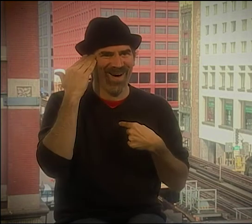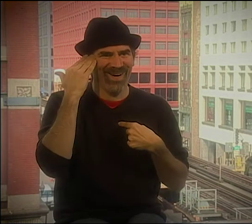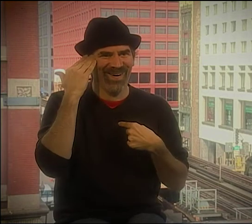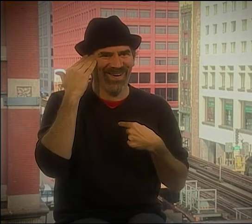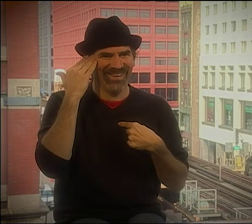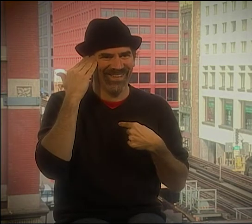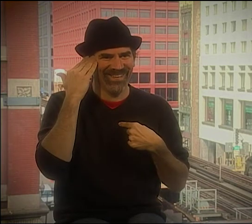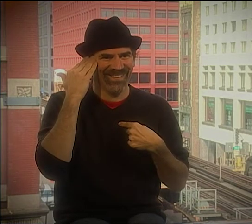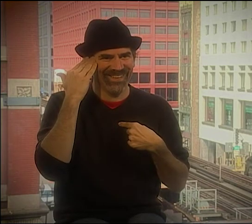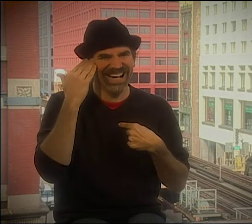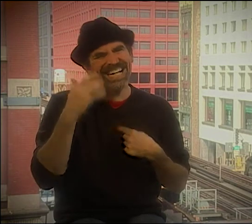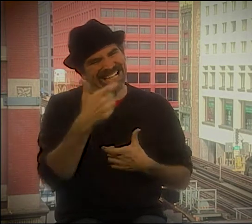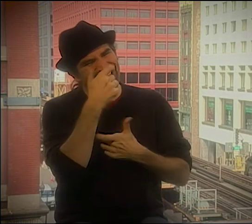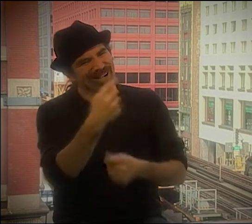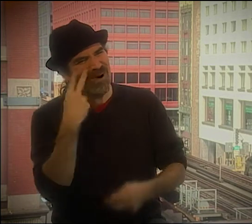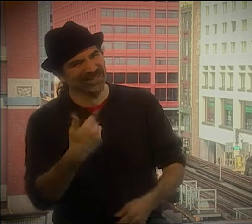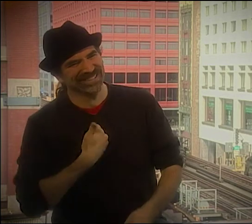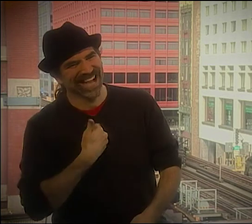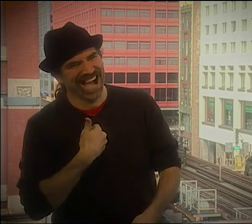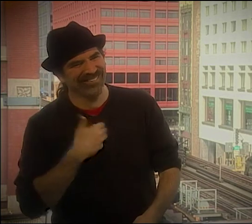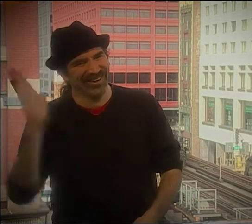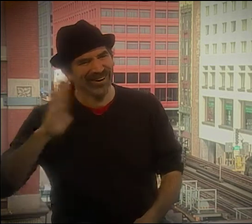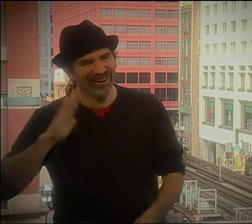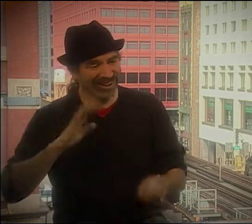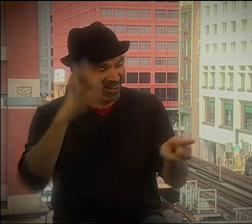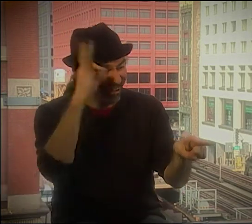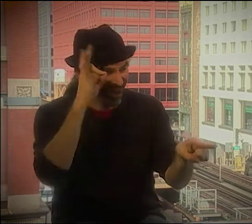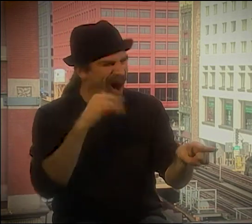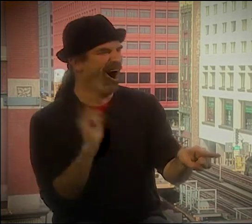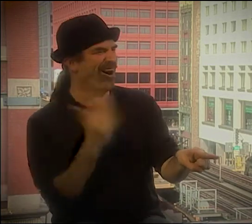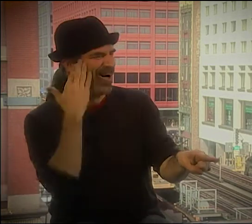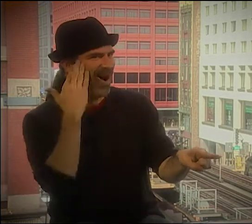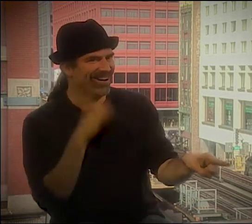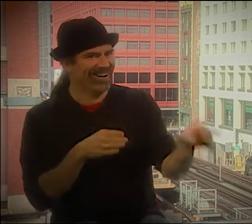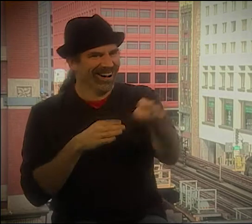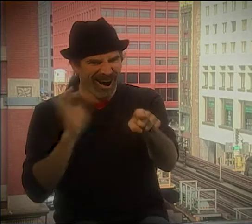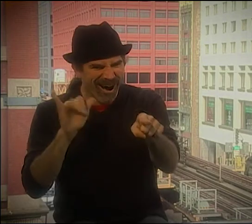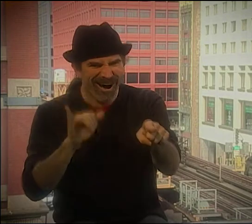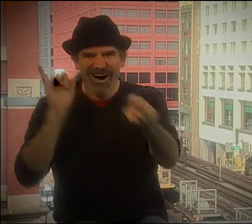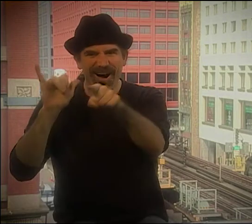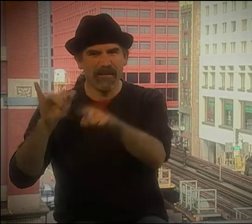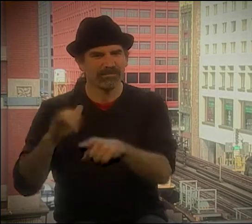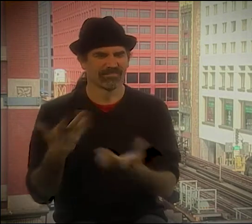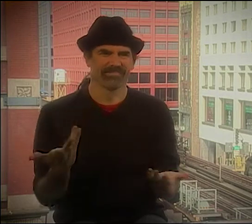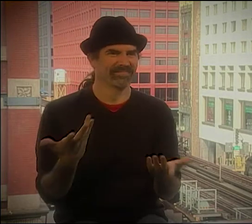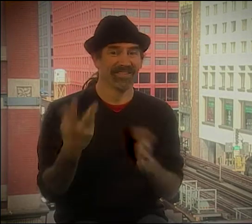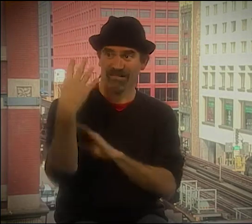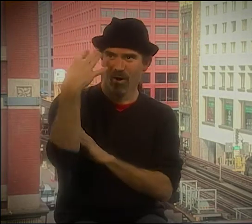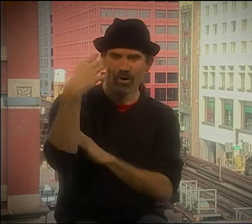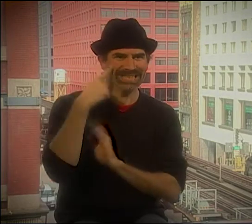I THOUGHT IT WAS NOT REALLY RELATED TO THE LANGUAGE. I THOUGHT IT WAS JUST SOMETHING IN ME THAT I WAS JUST USING.